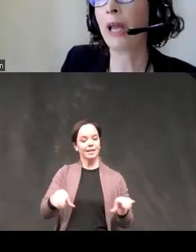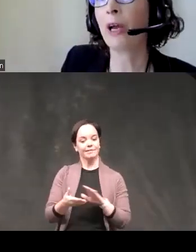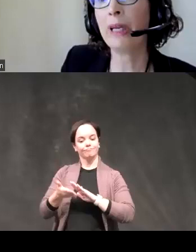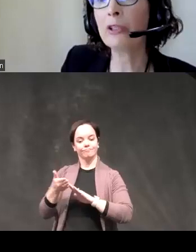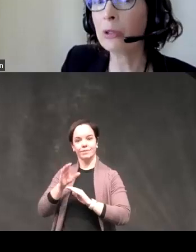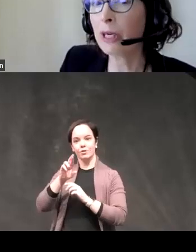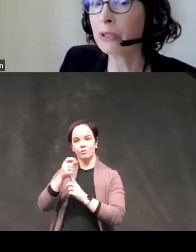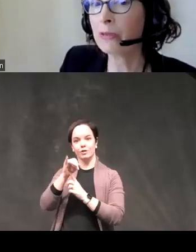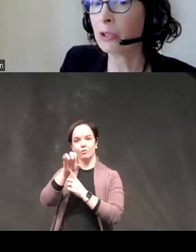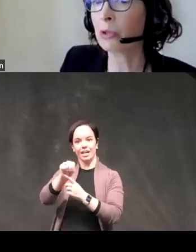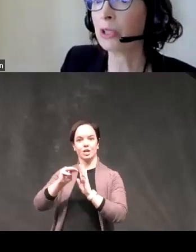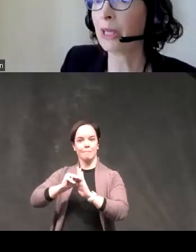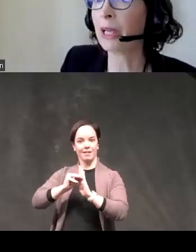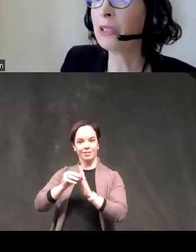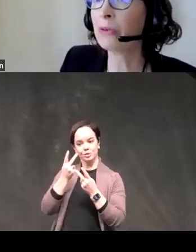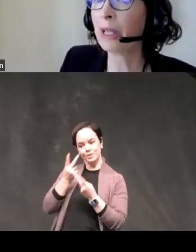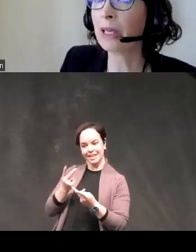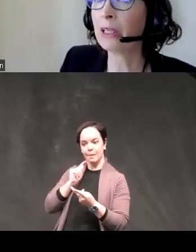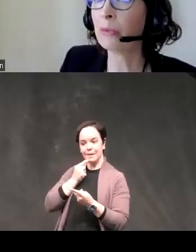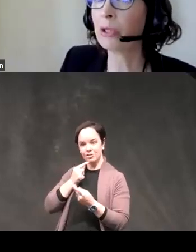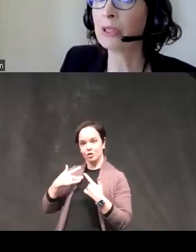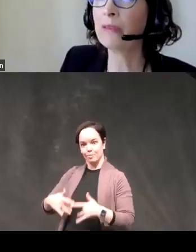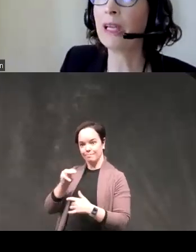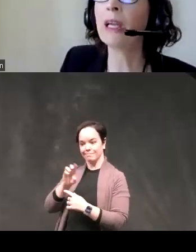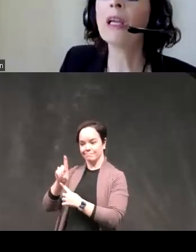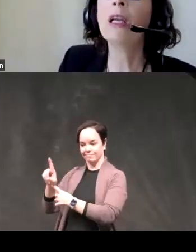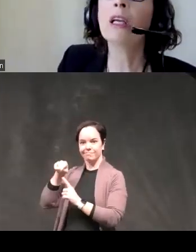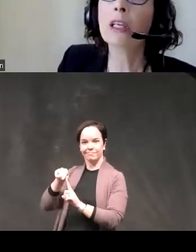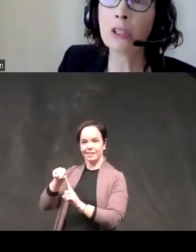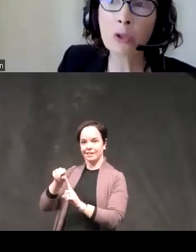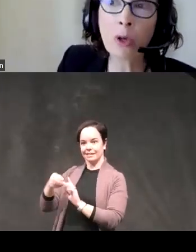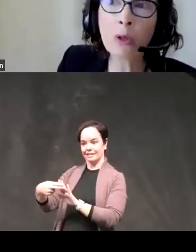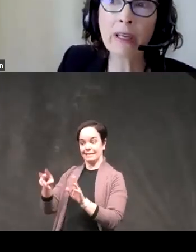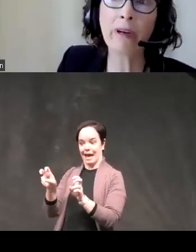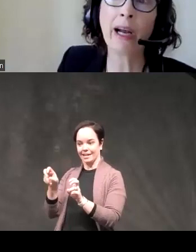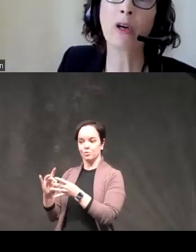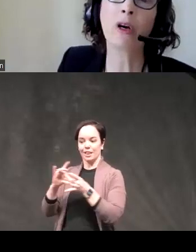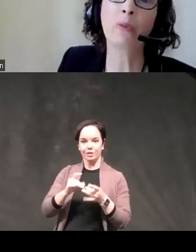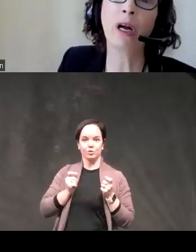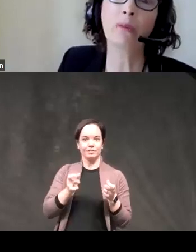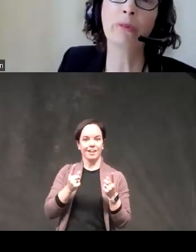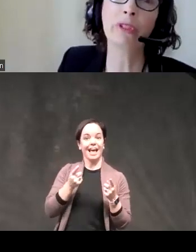how major depressive disorder status related to impulsivity controlling for alcohol problems